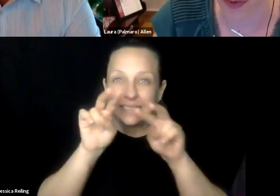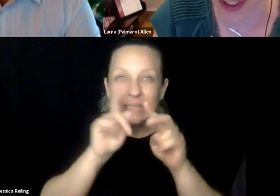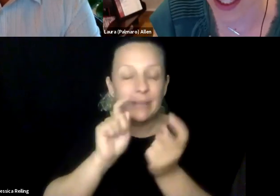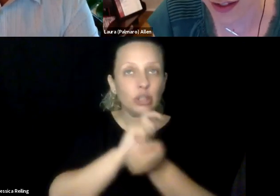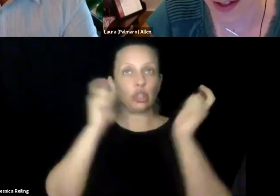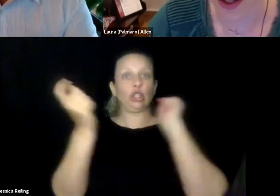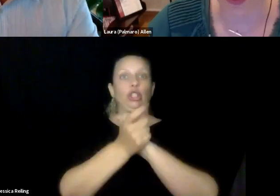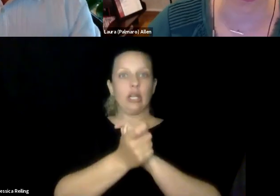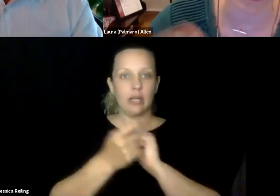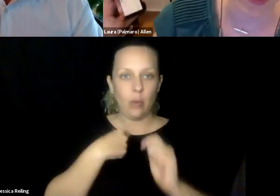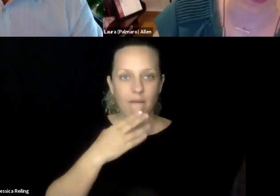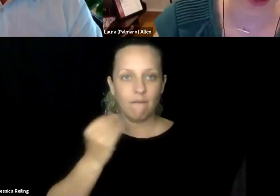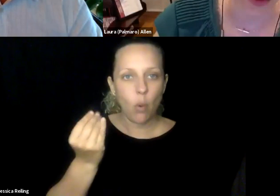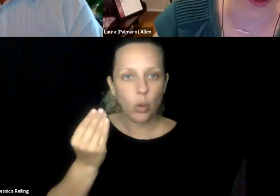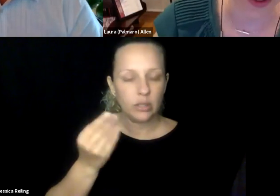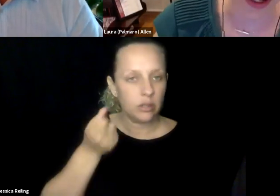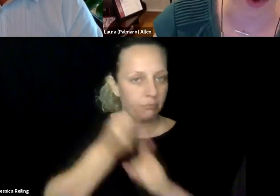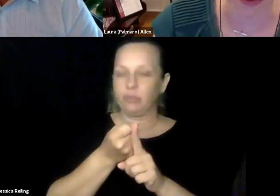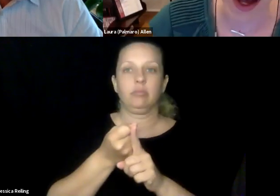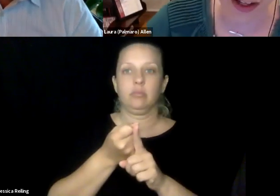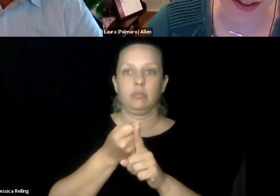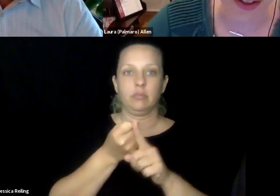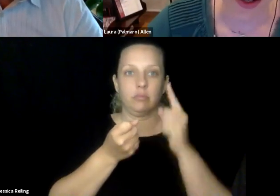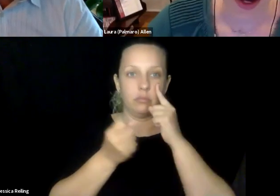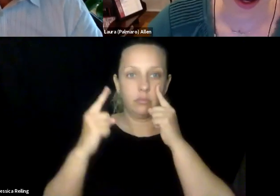and peripherally things are still relatively intact, but it really was